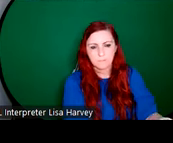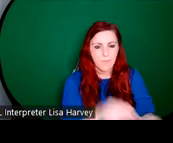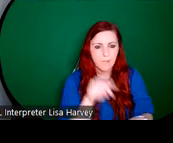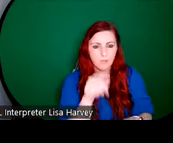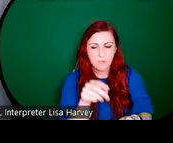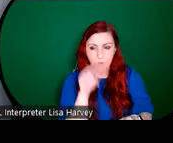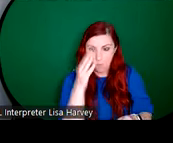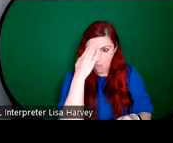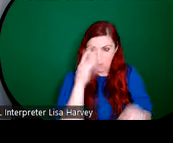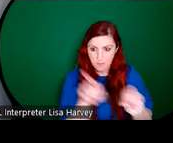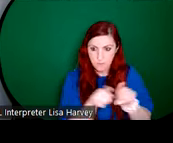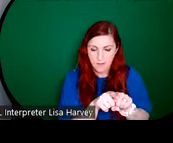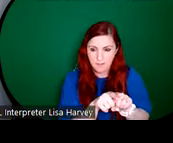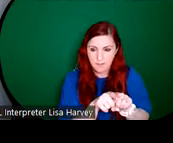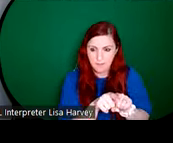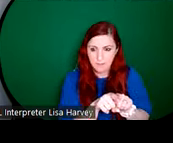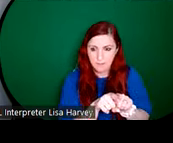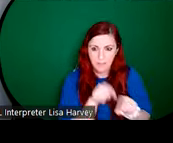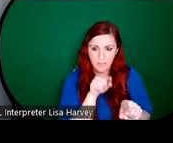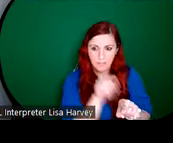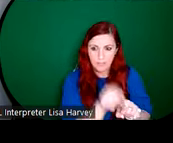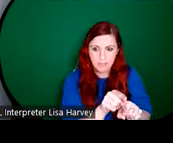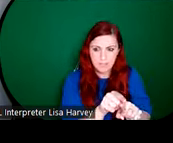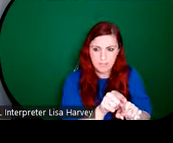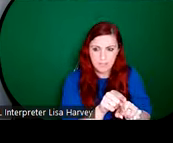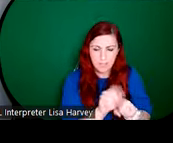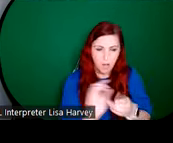that this this kind of this composition this design was originally used in the